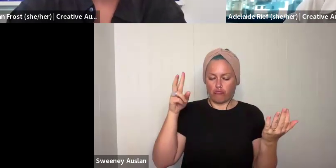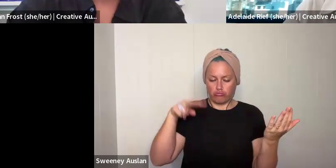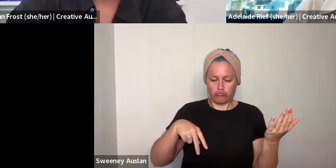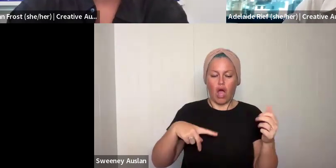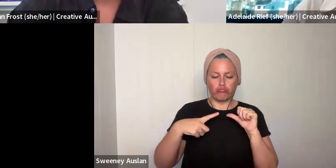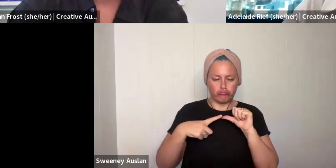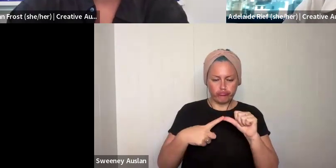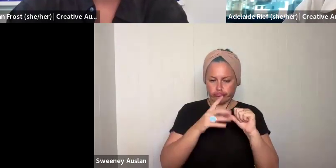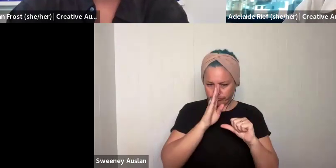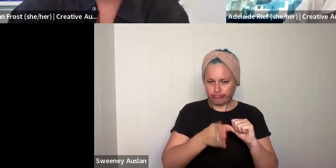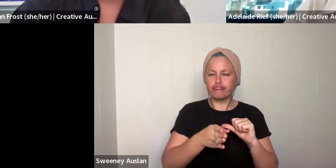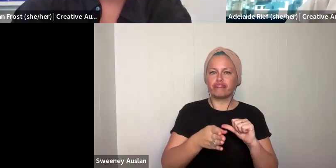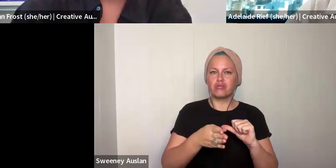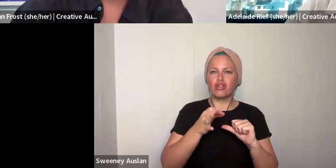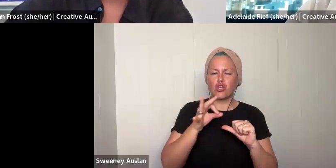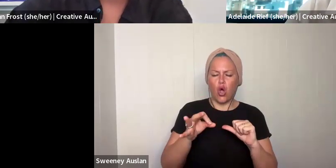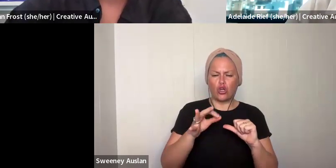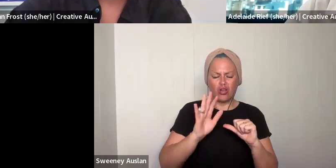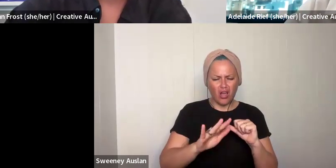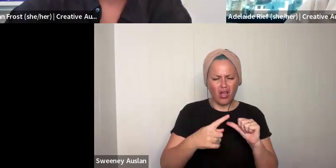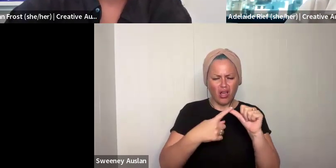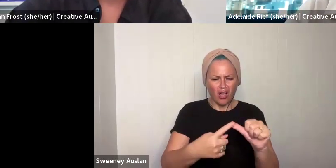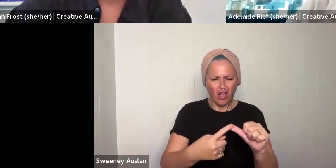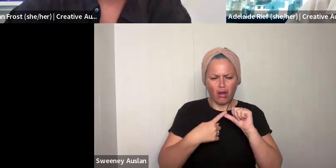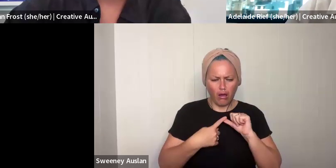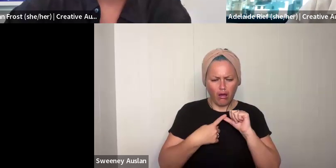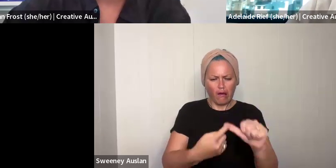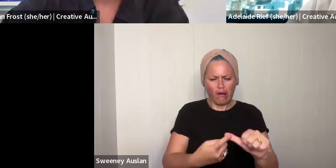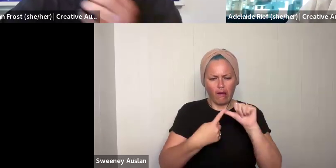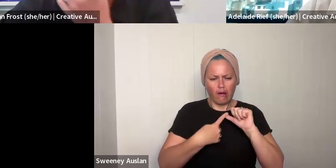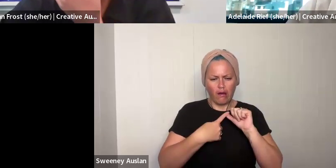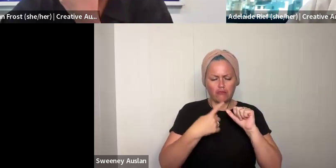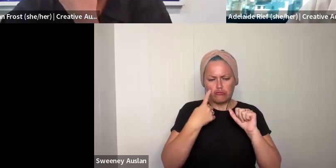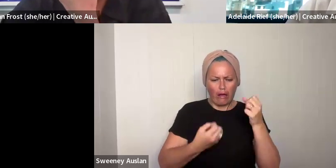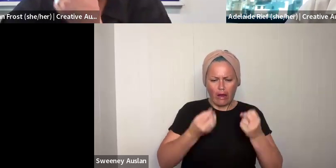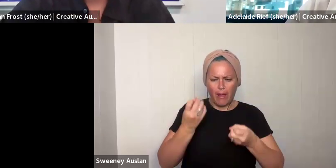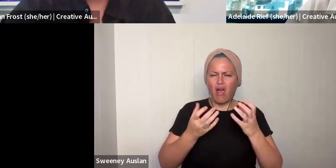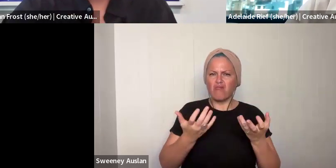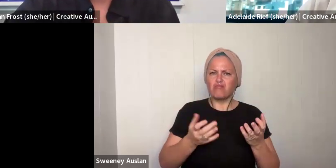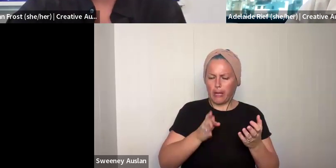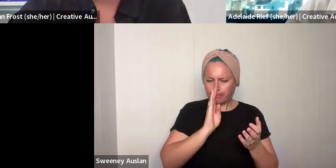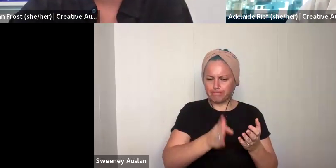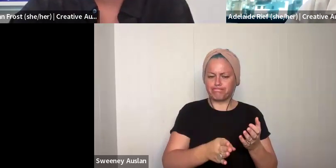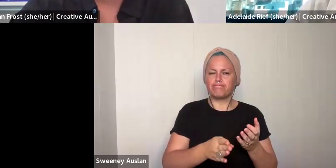much information as you can about your question in your email so that we can be in the best